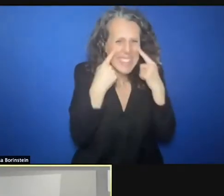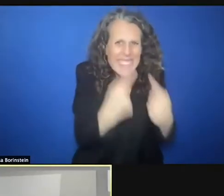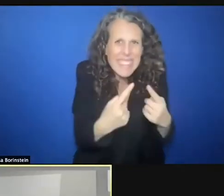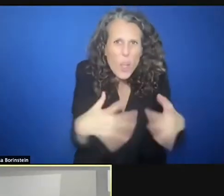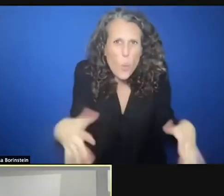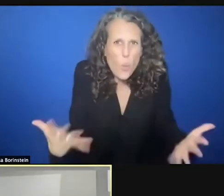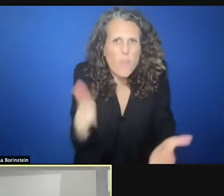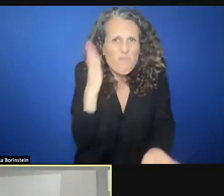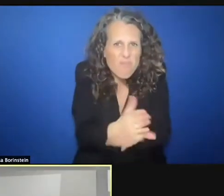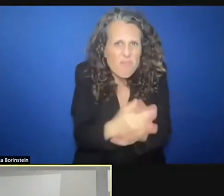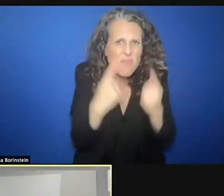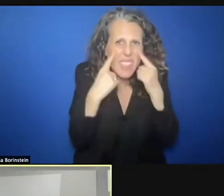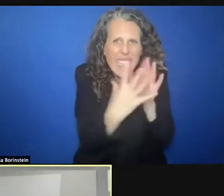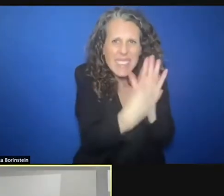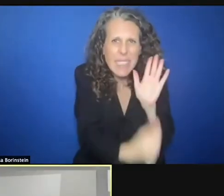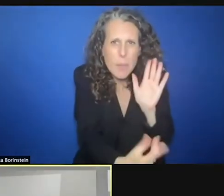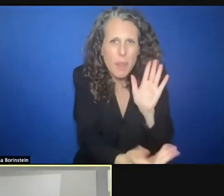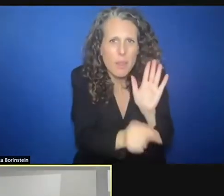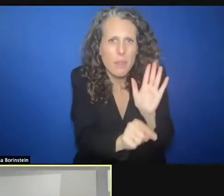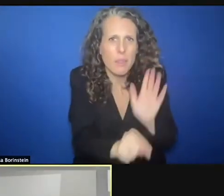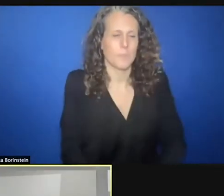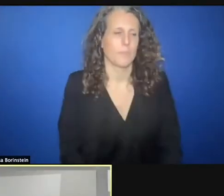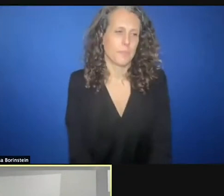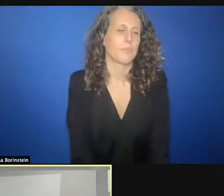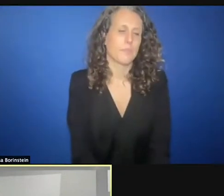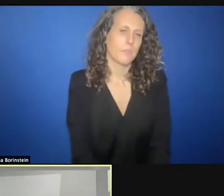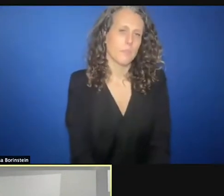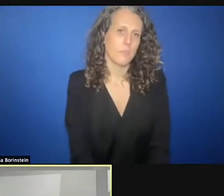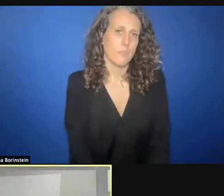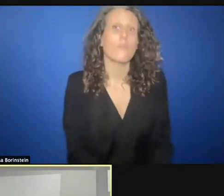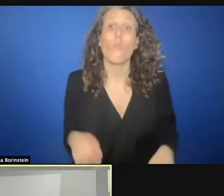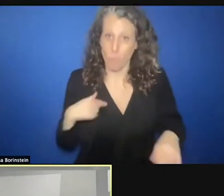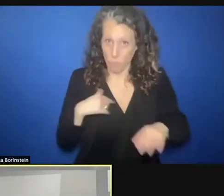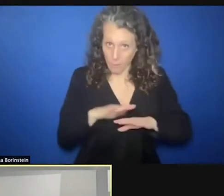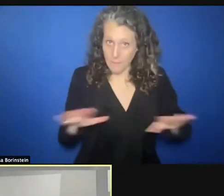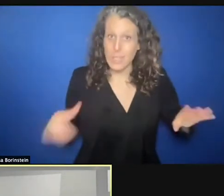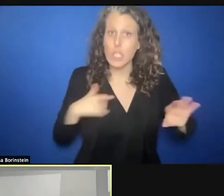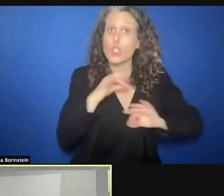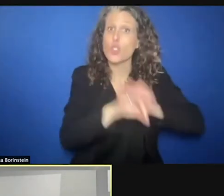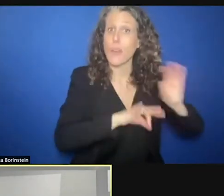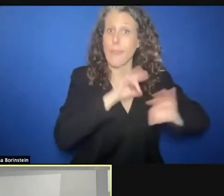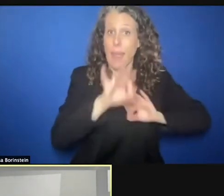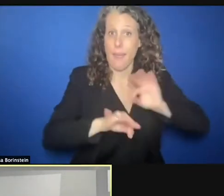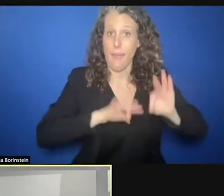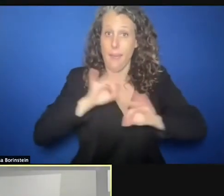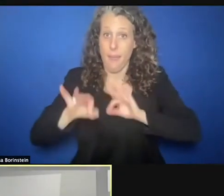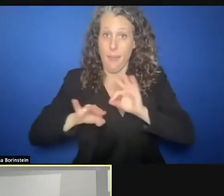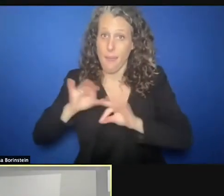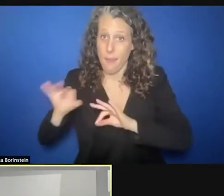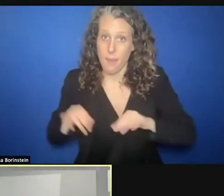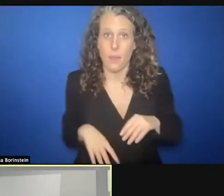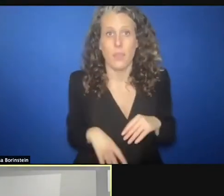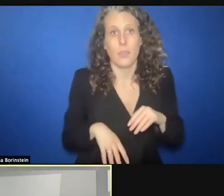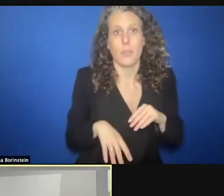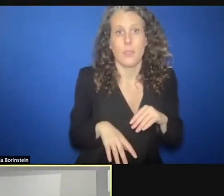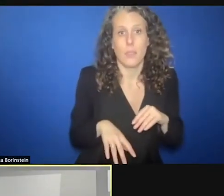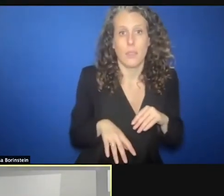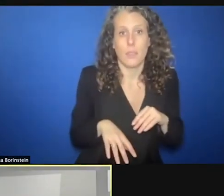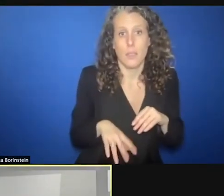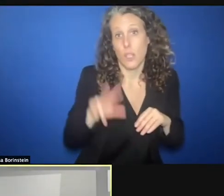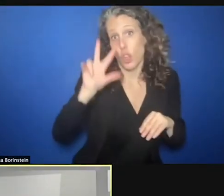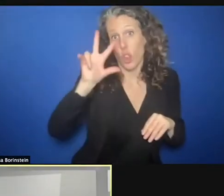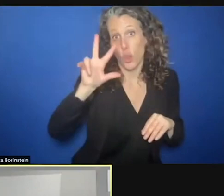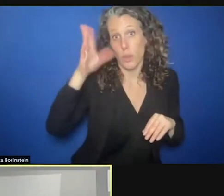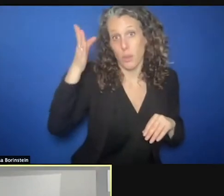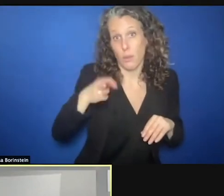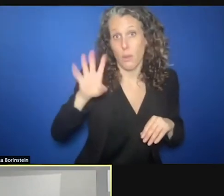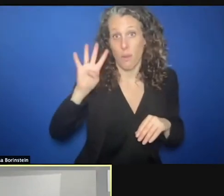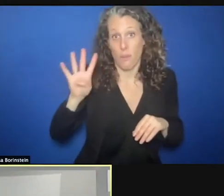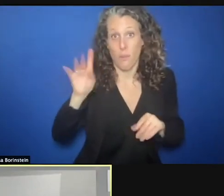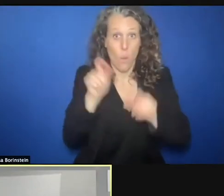We did a survey among the people we serve. Three quarters lost income, lost all income, basically.